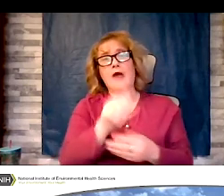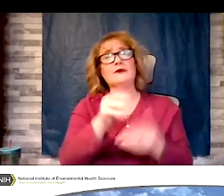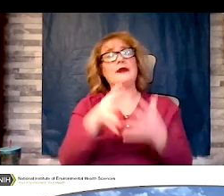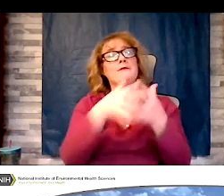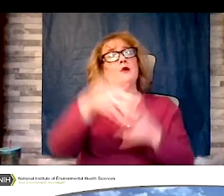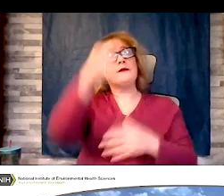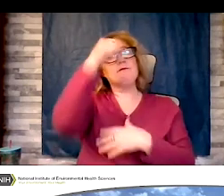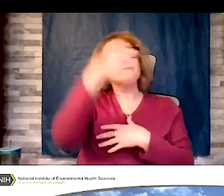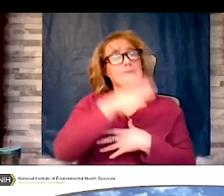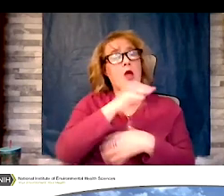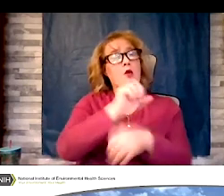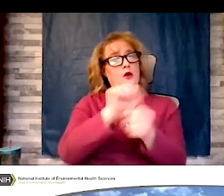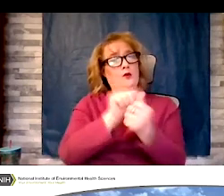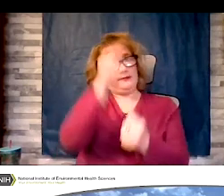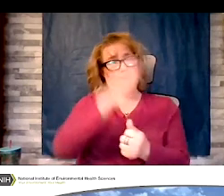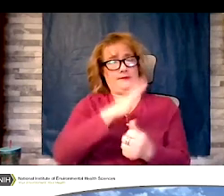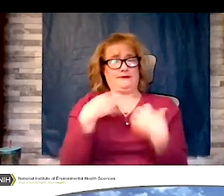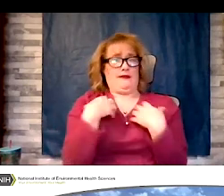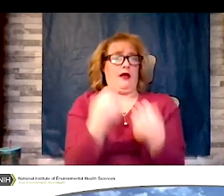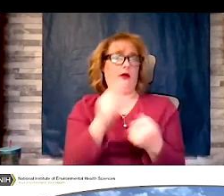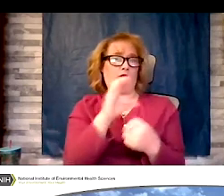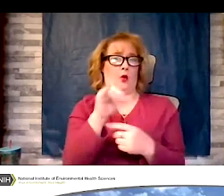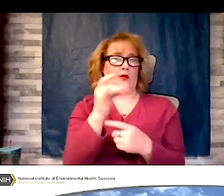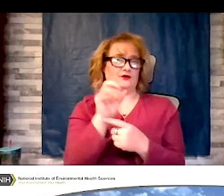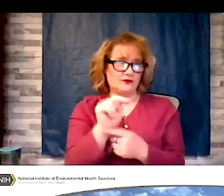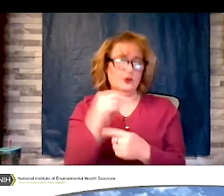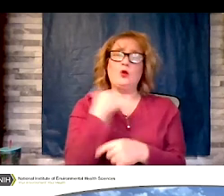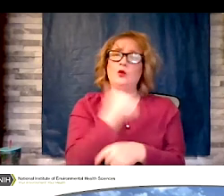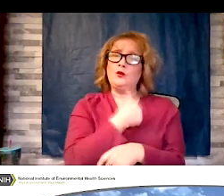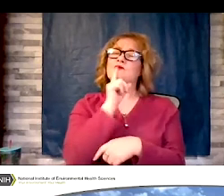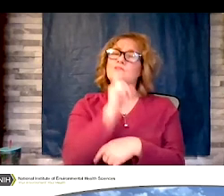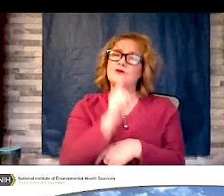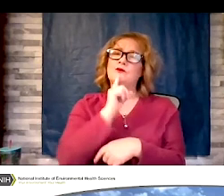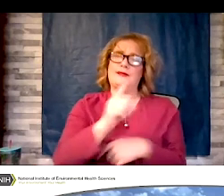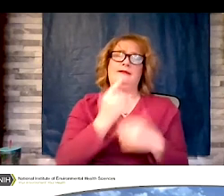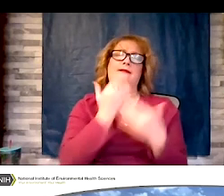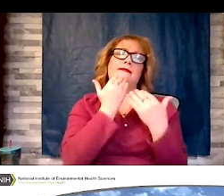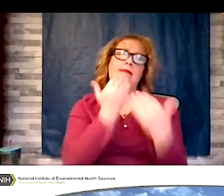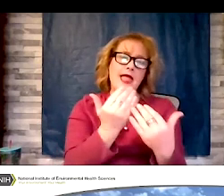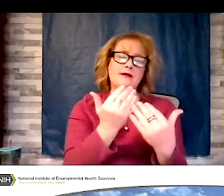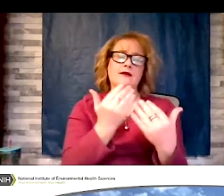coalition. We are truly thankful and very fortunate to have her as part of the women's